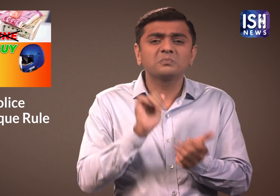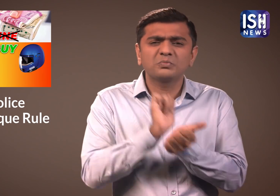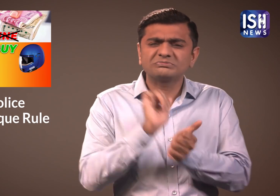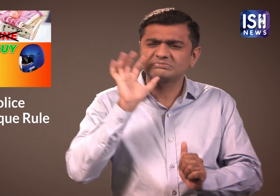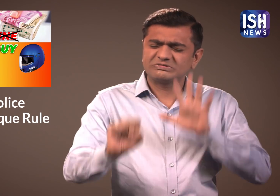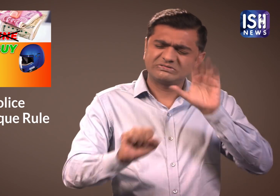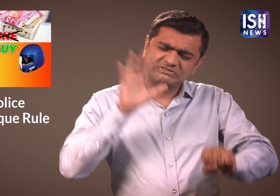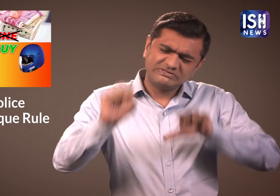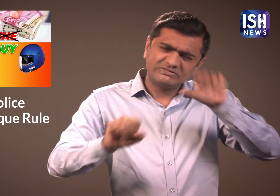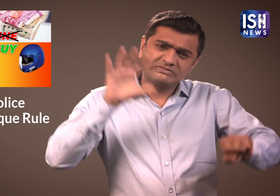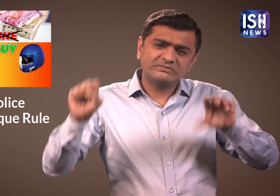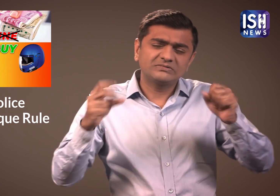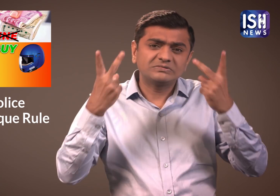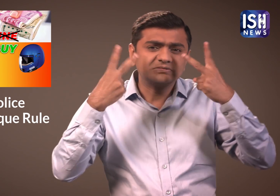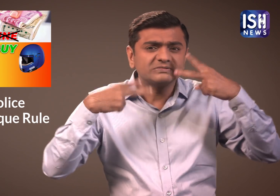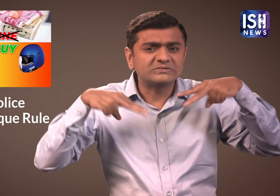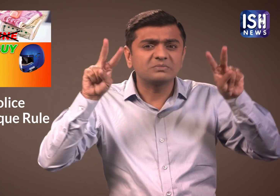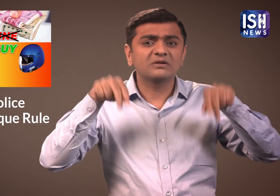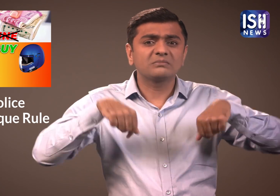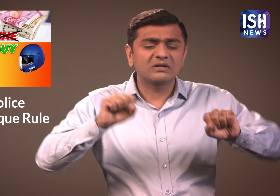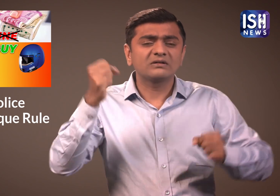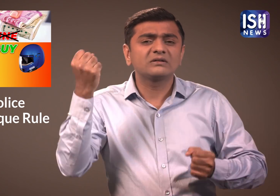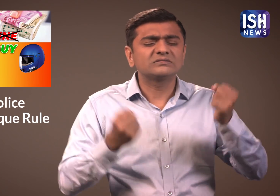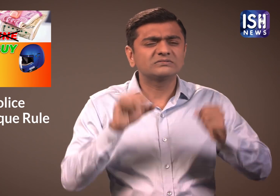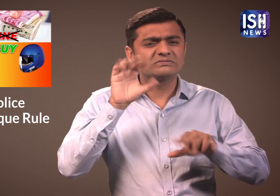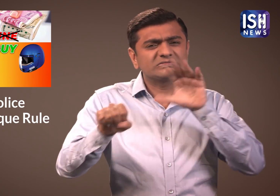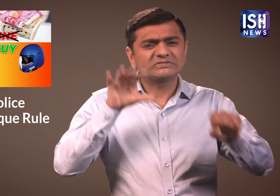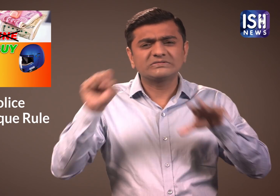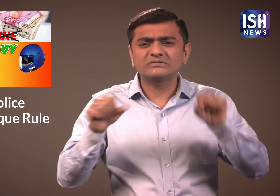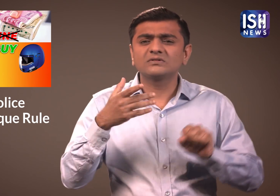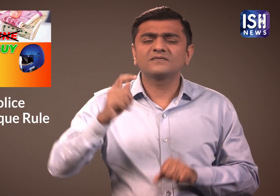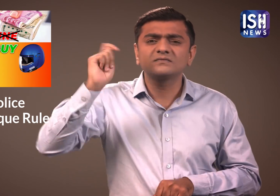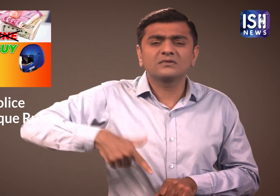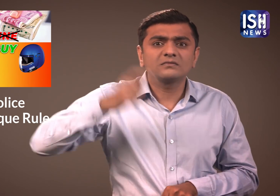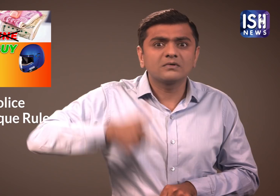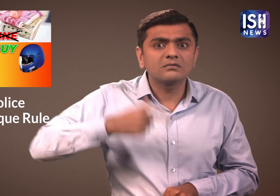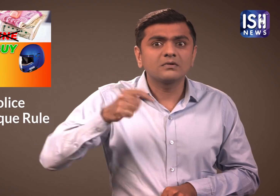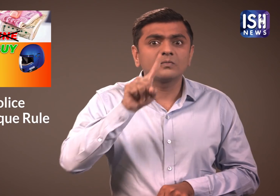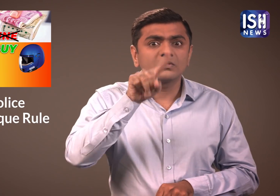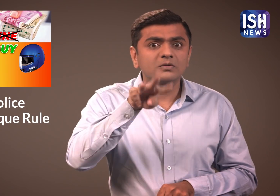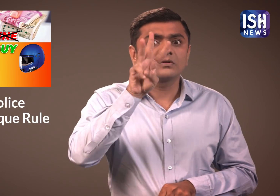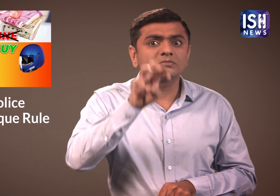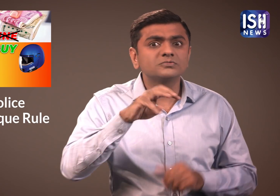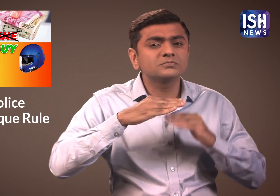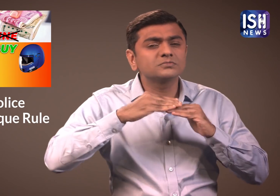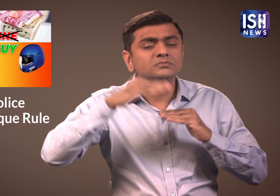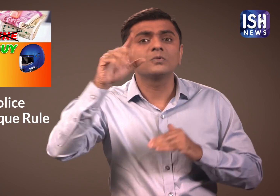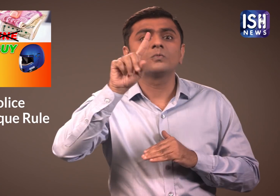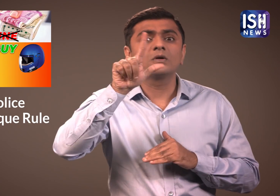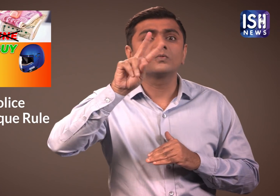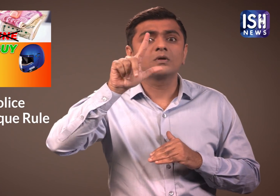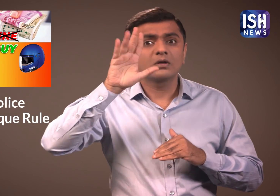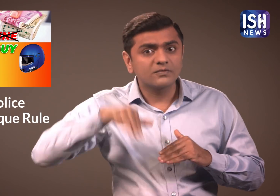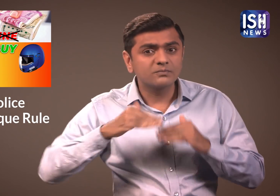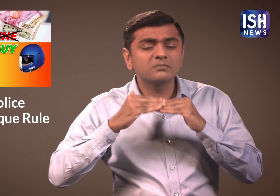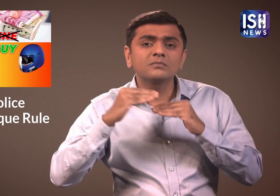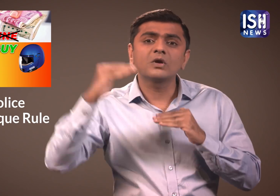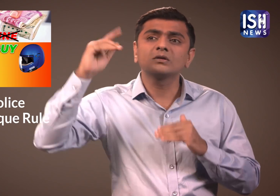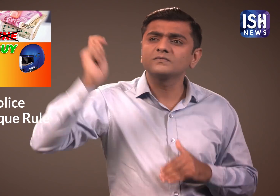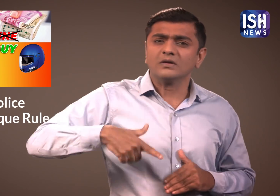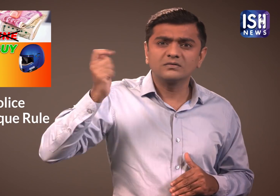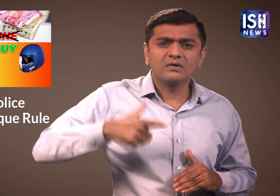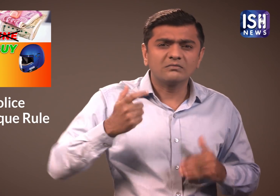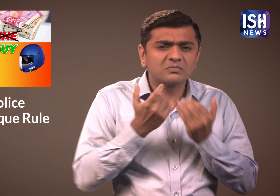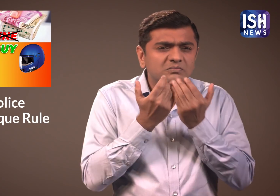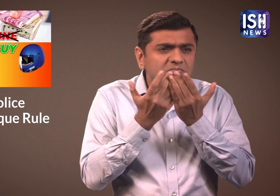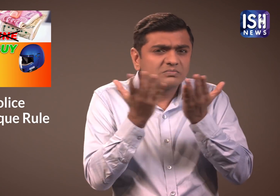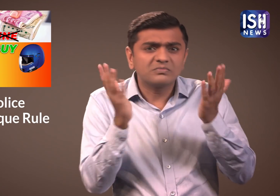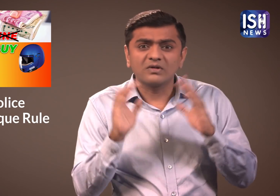The police have caught many such motorists and imposed fines of thousands and lakhs of Rupees.